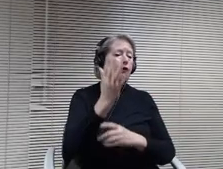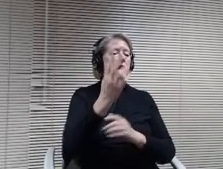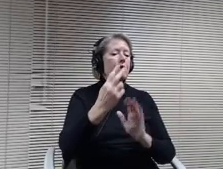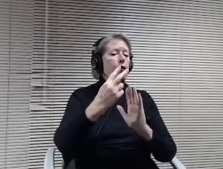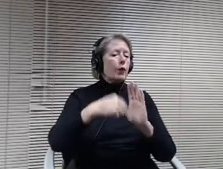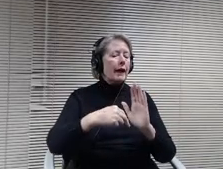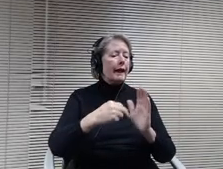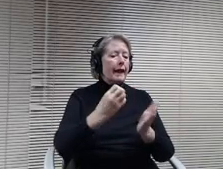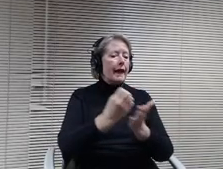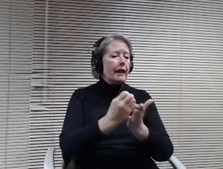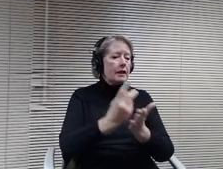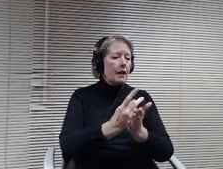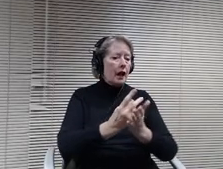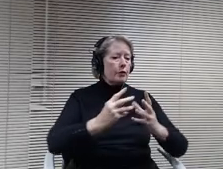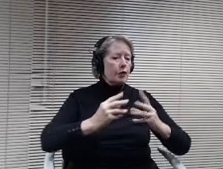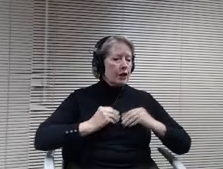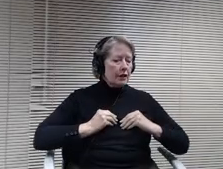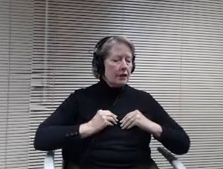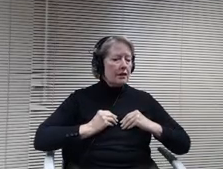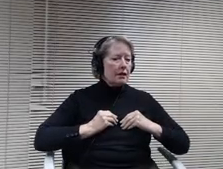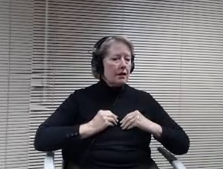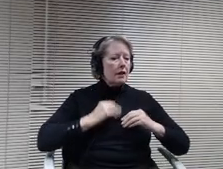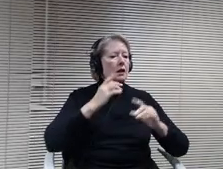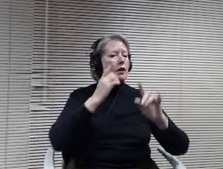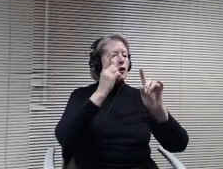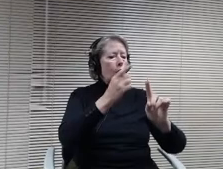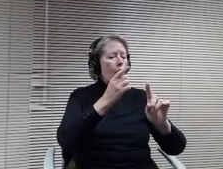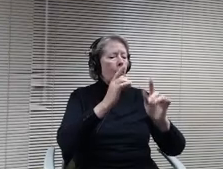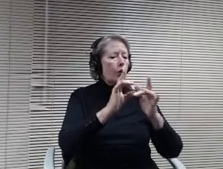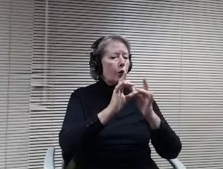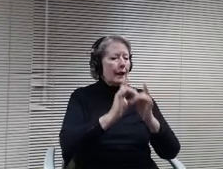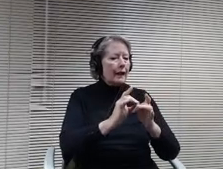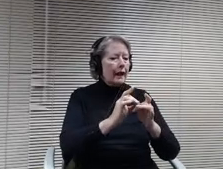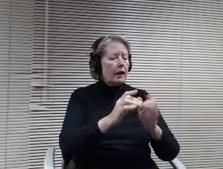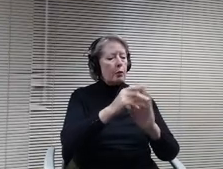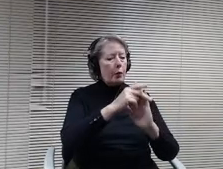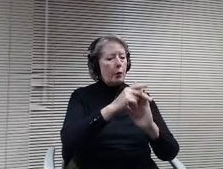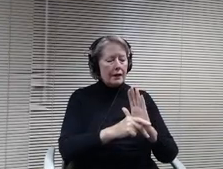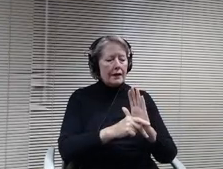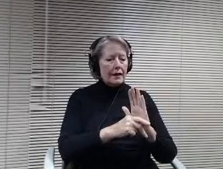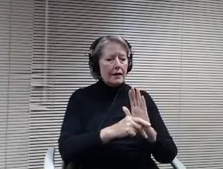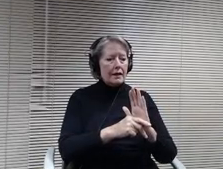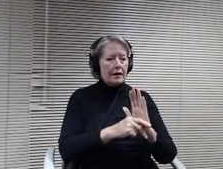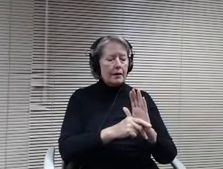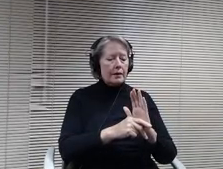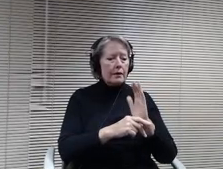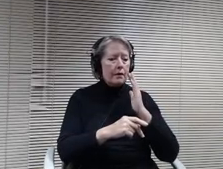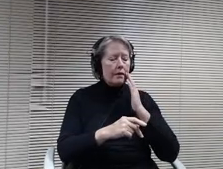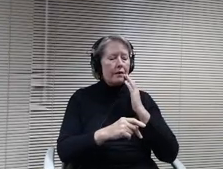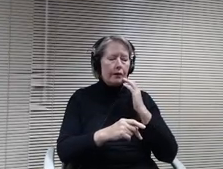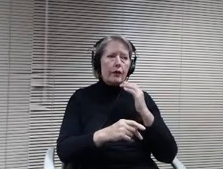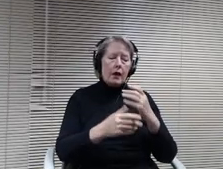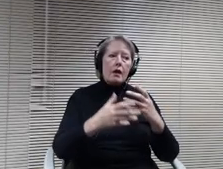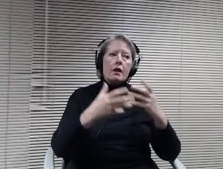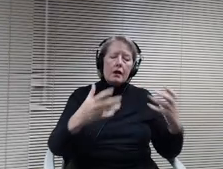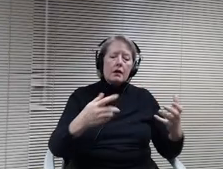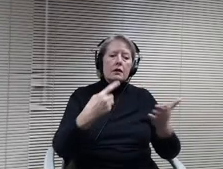related policies. Again, we've had extension extensive discussion and felt at our last study session that these were